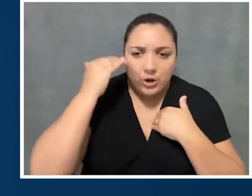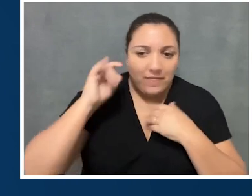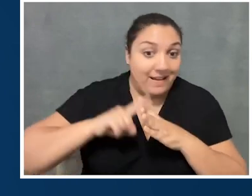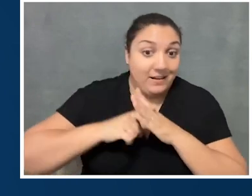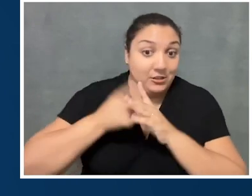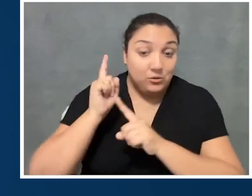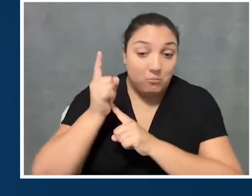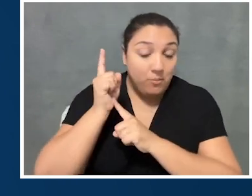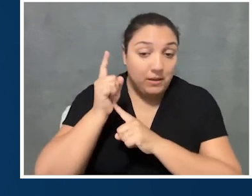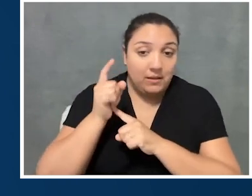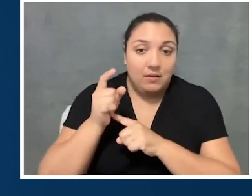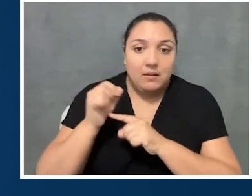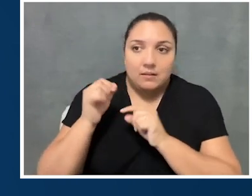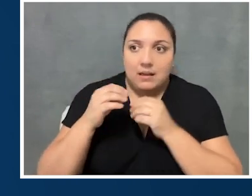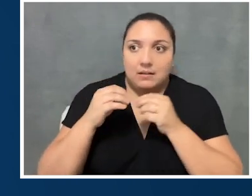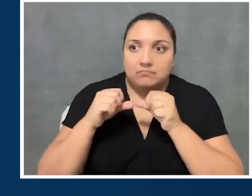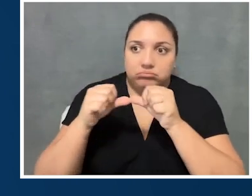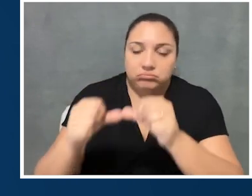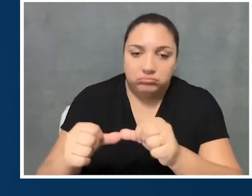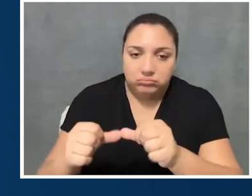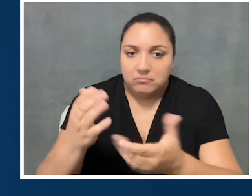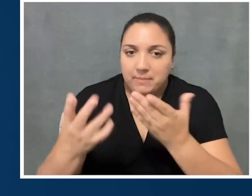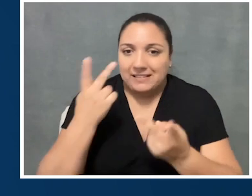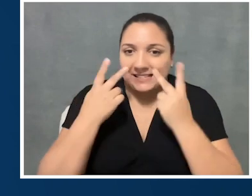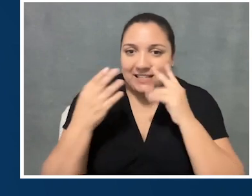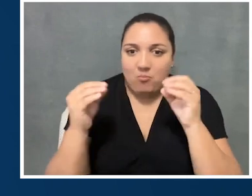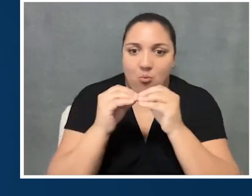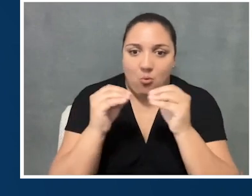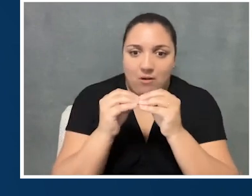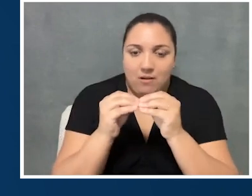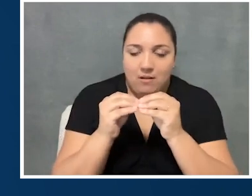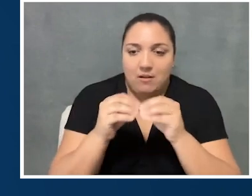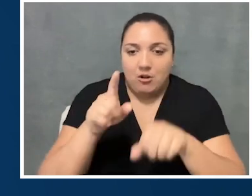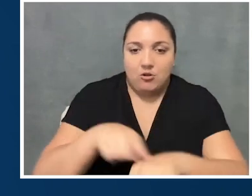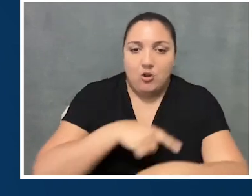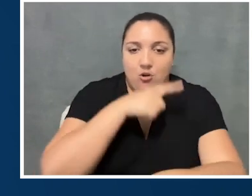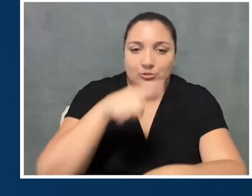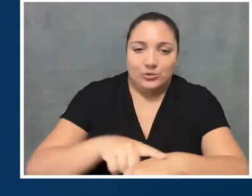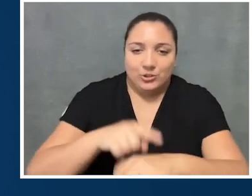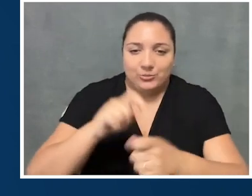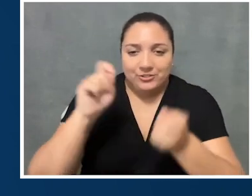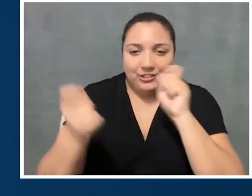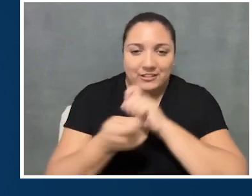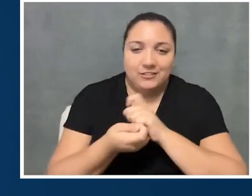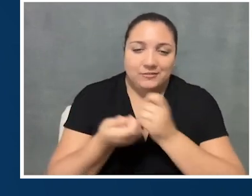at that initial moment and carried that through, maybe we would see a little bit more of long-term change.